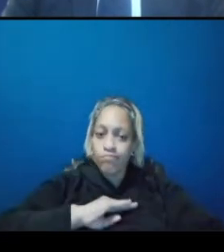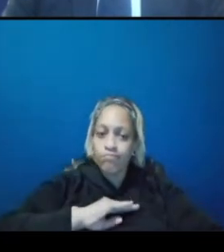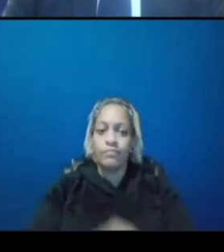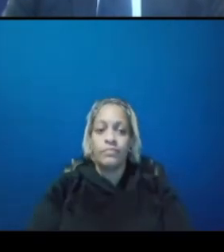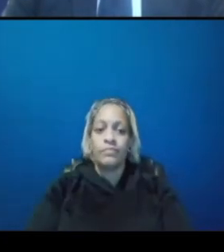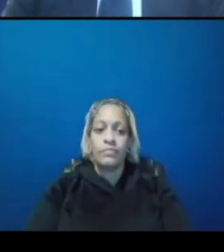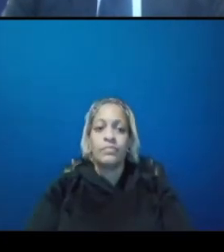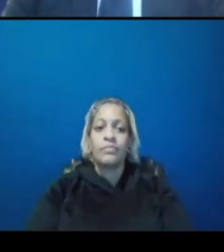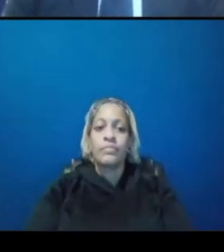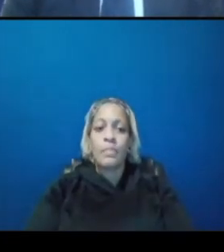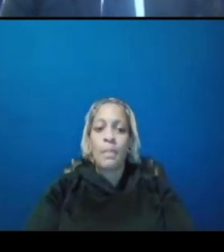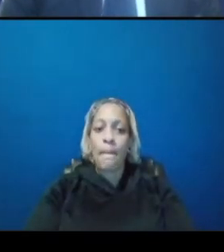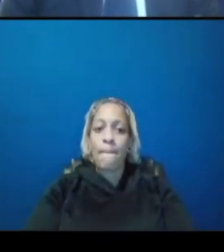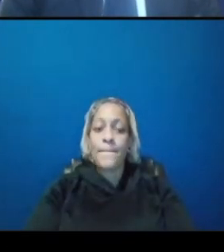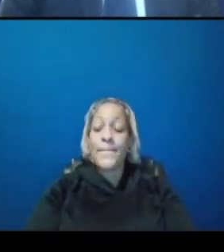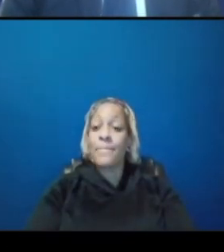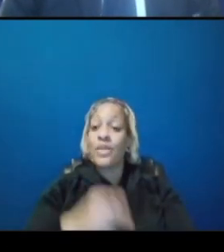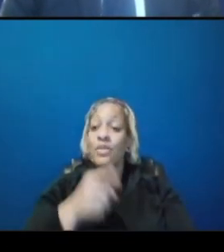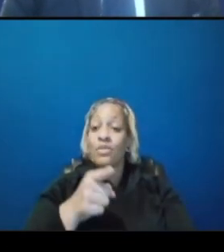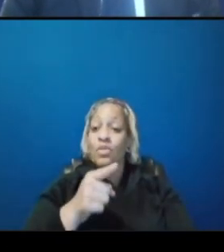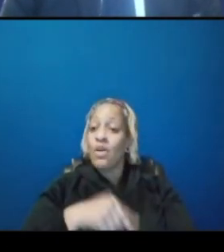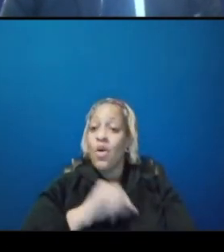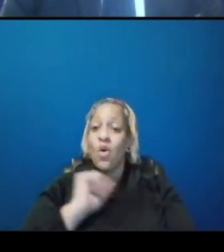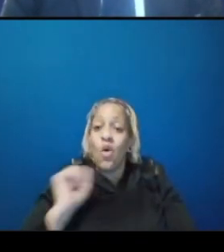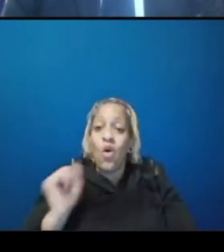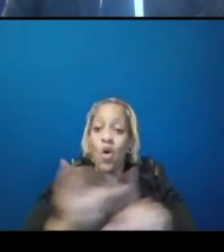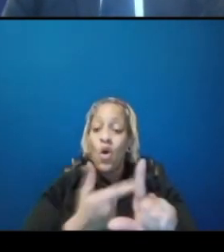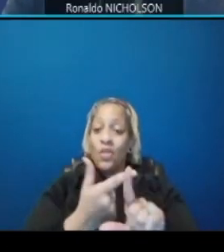and all of these will feature center island platforms